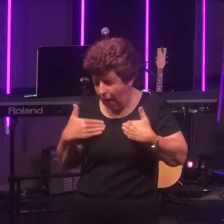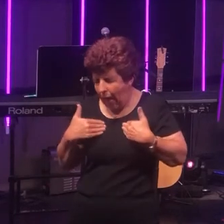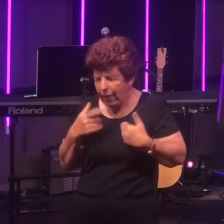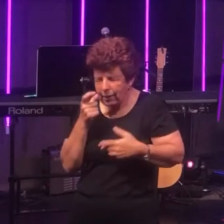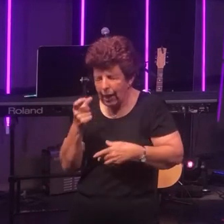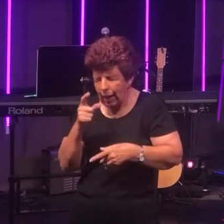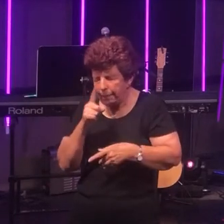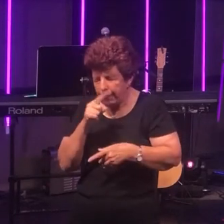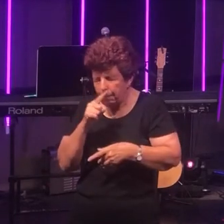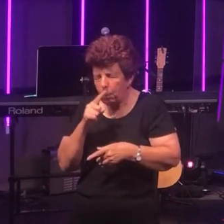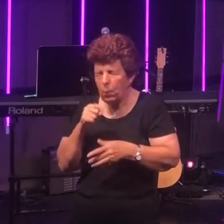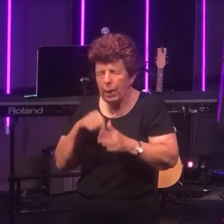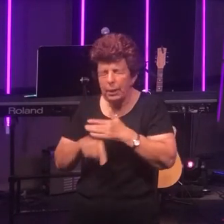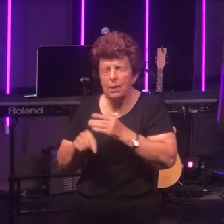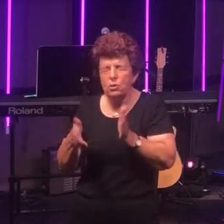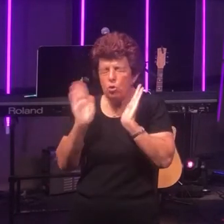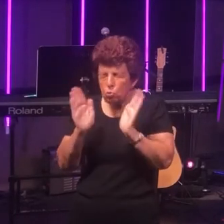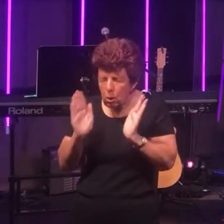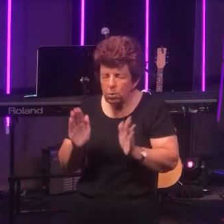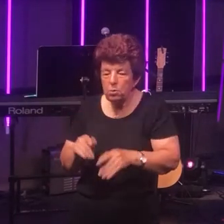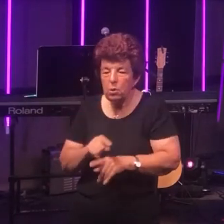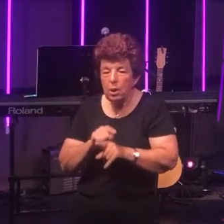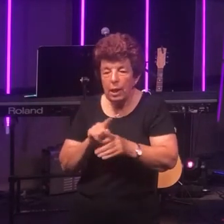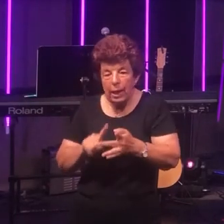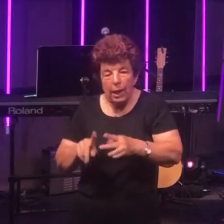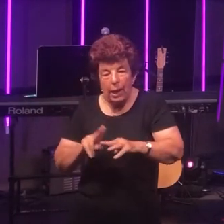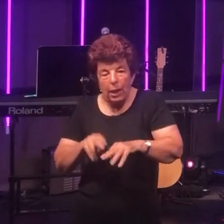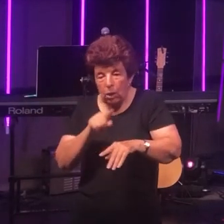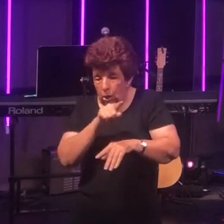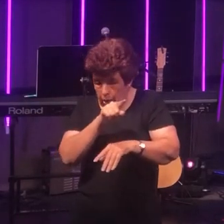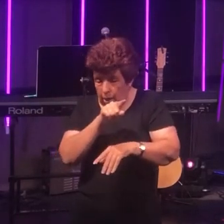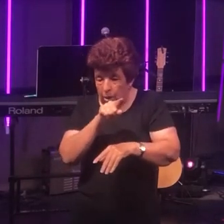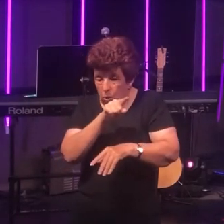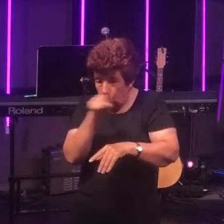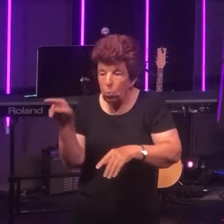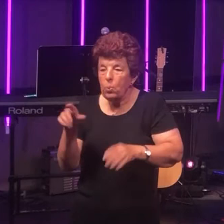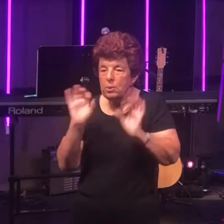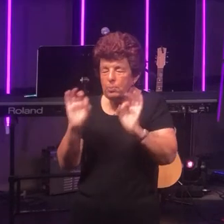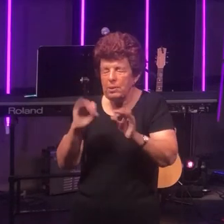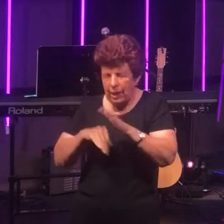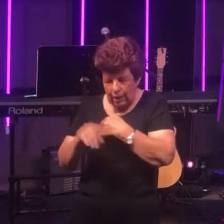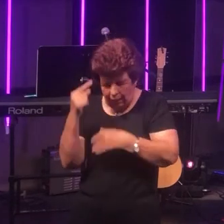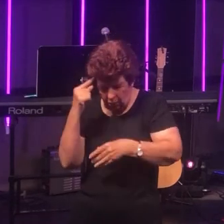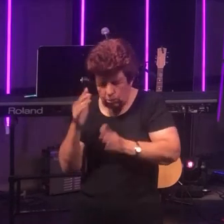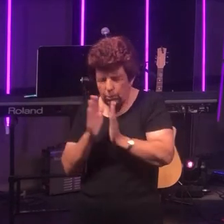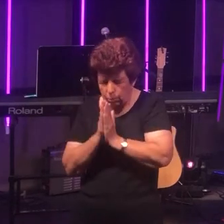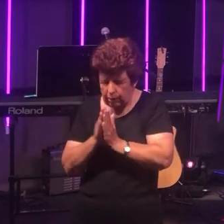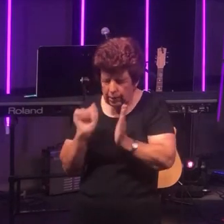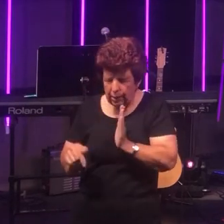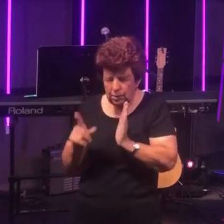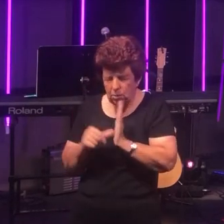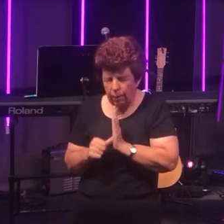own church and you are especially in our thoughts and in our prayers at this time